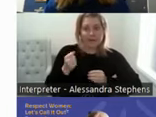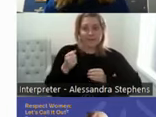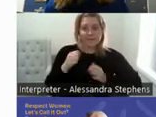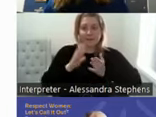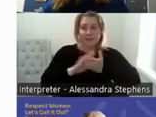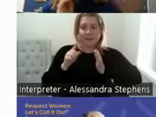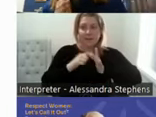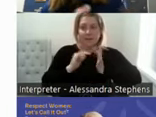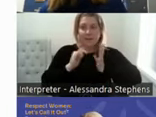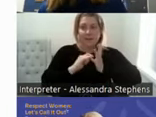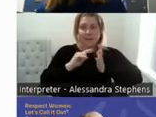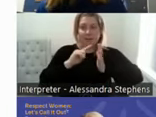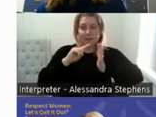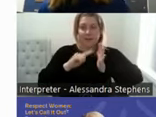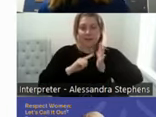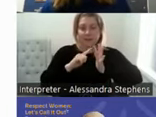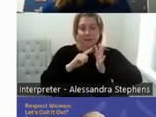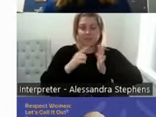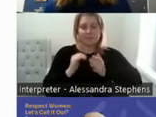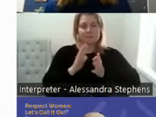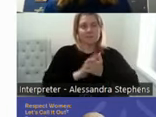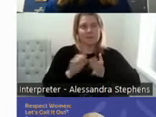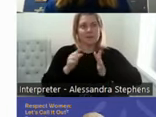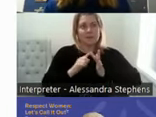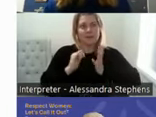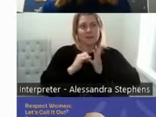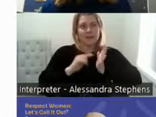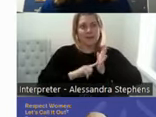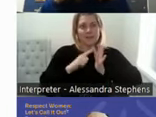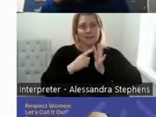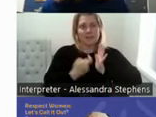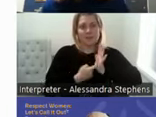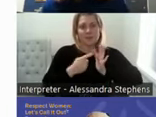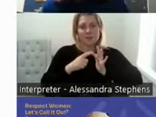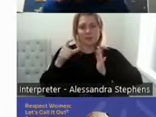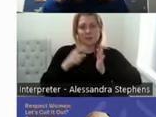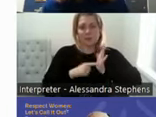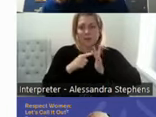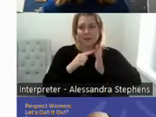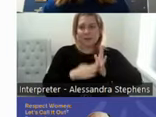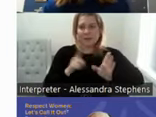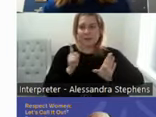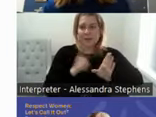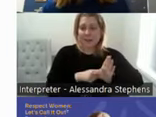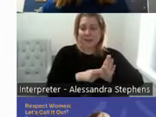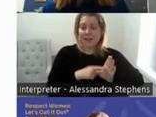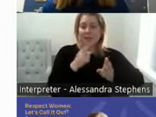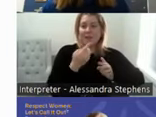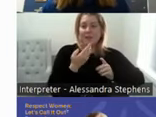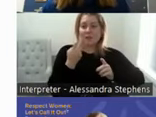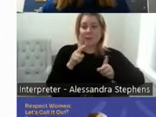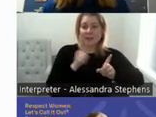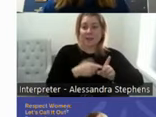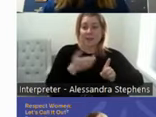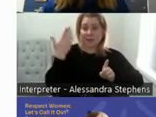She hooked up with another with a friend. And she went to the doctor and said, oh, is it still